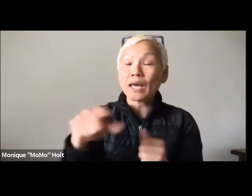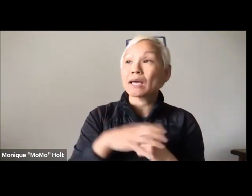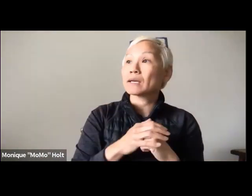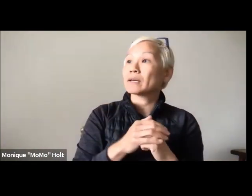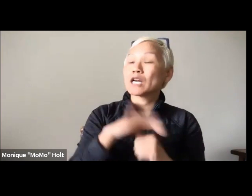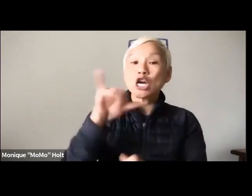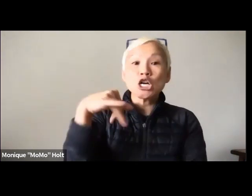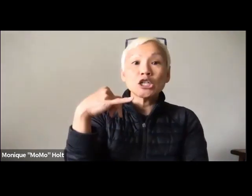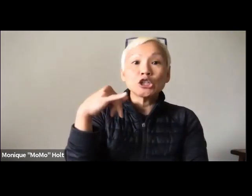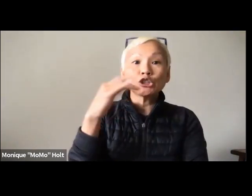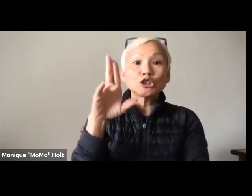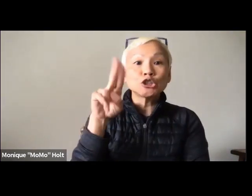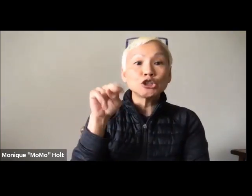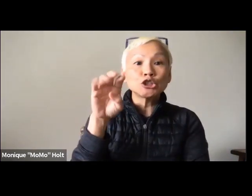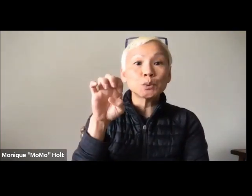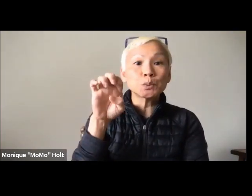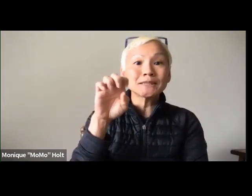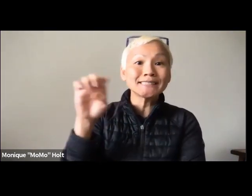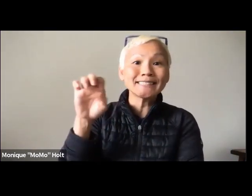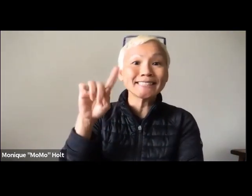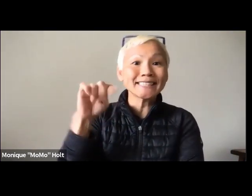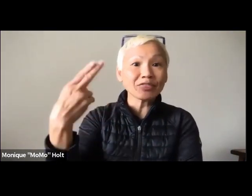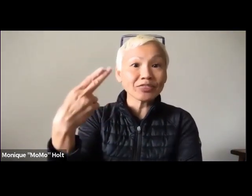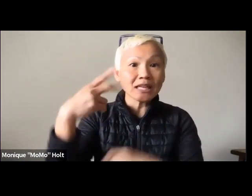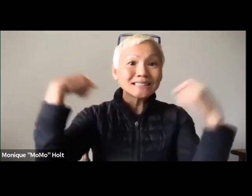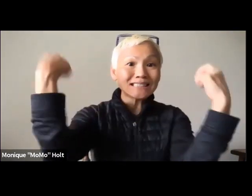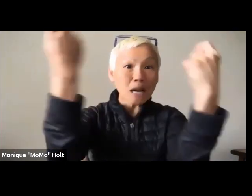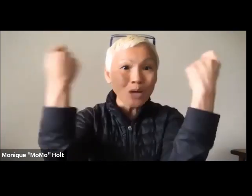We need to educate people, we need to engage with them.